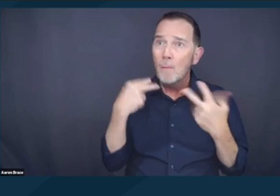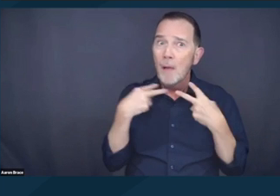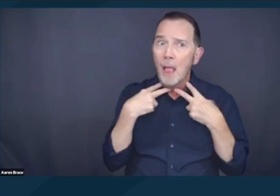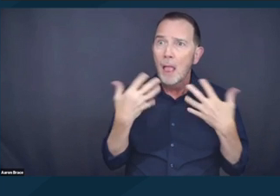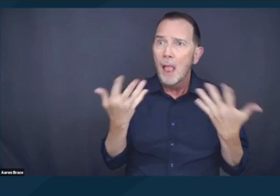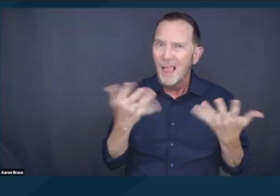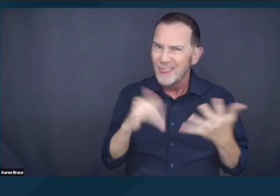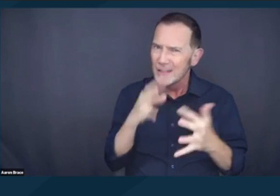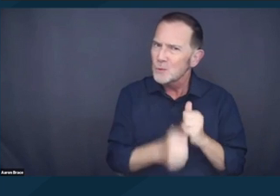Next slide.